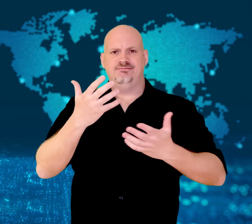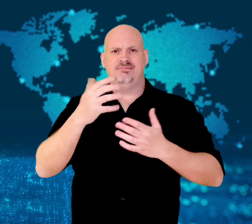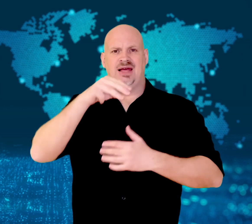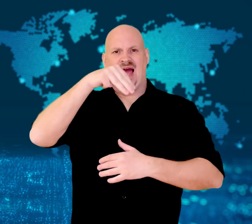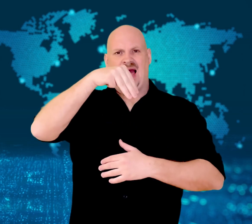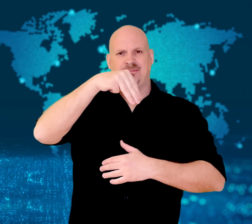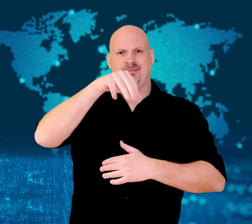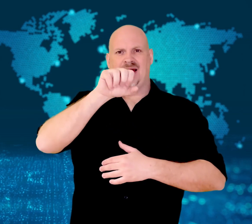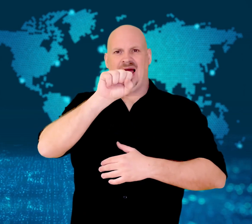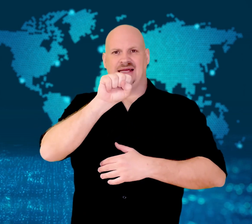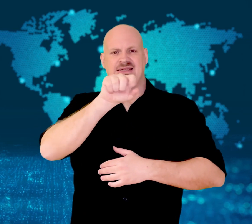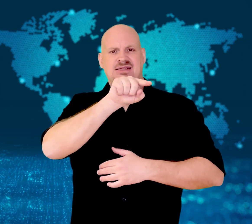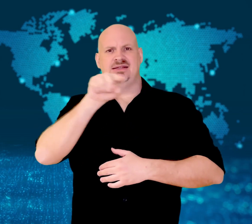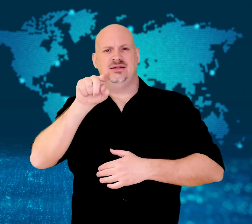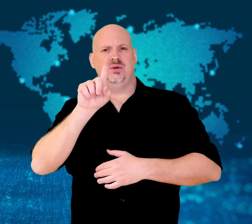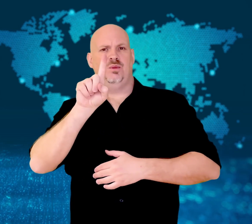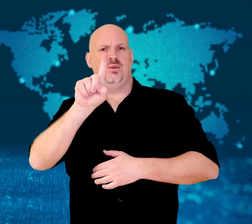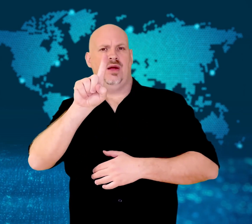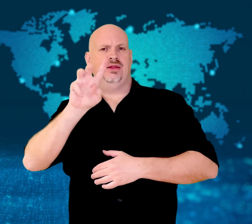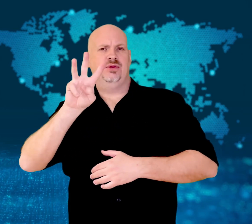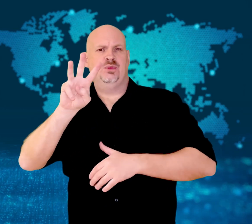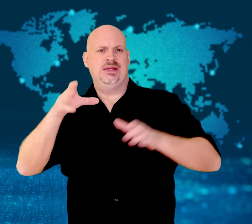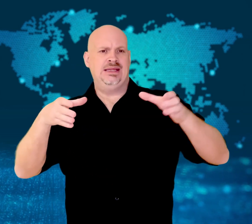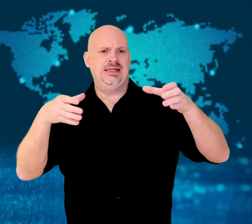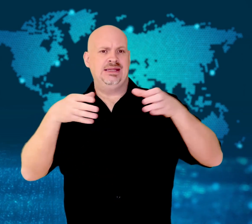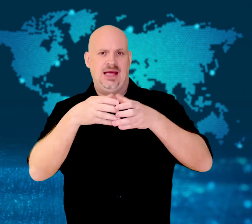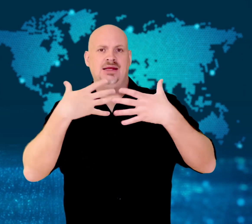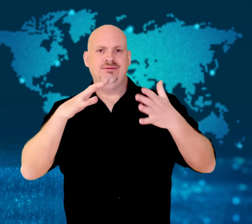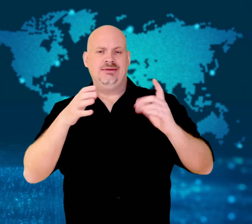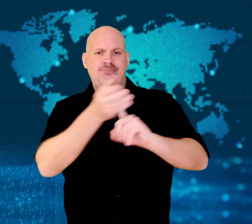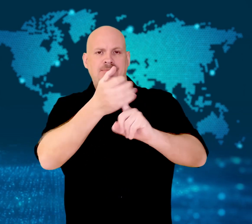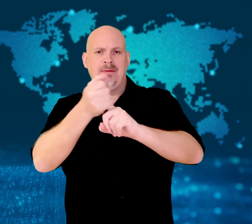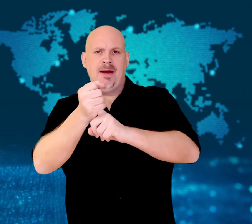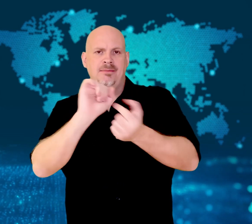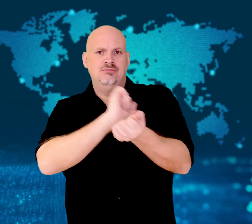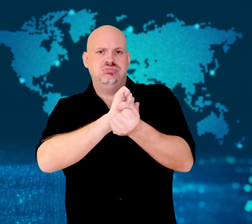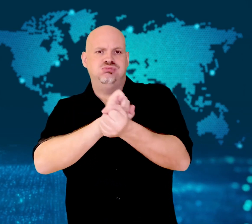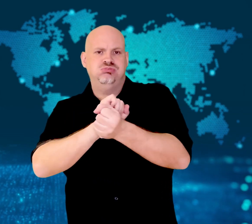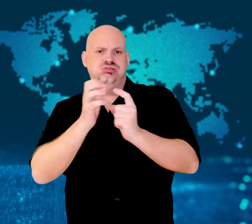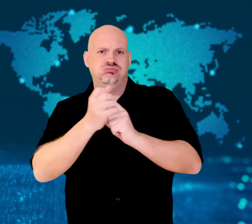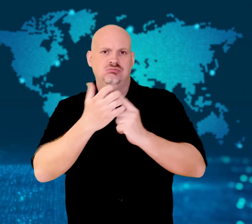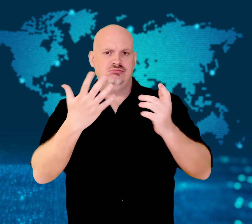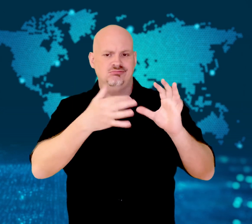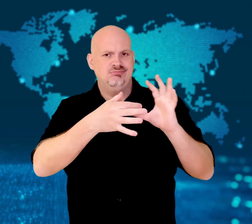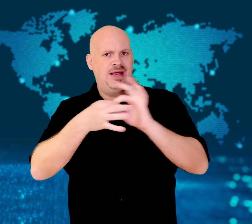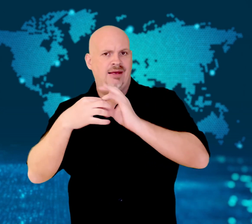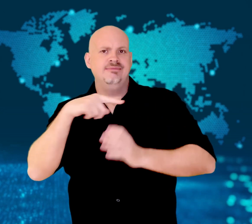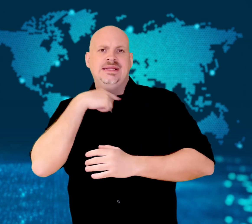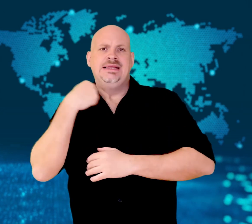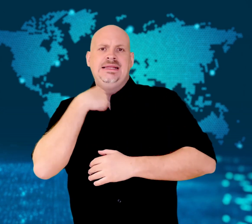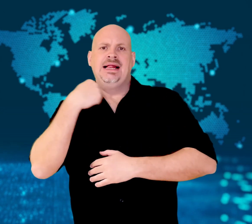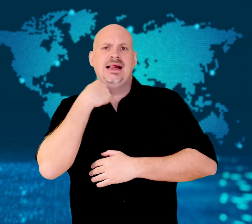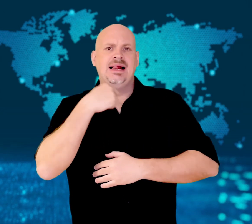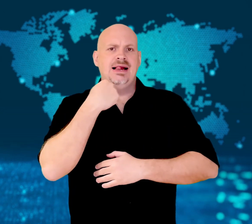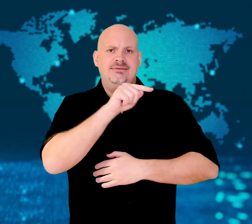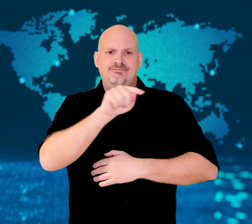of emergency in response to a wave of killings and murders by criminal gangs.